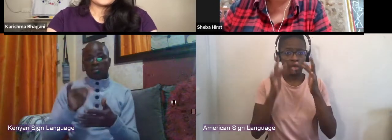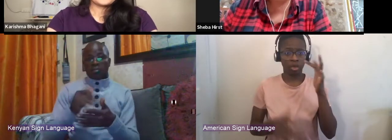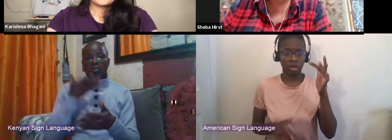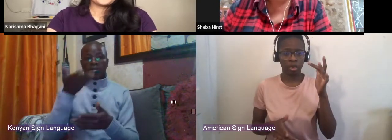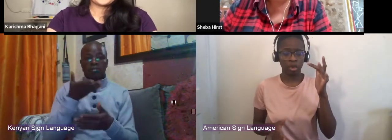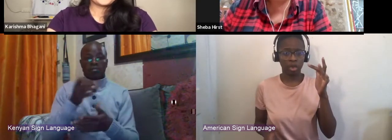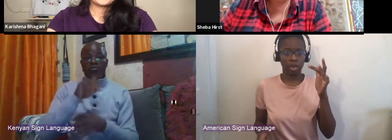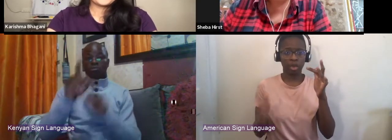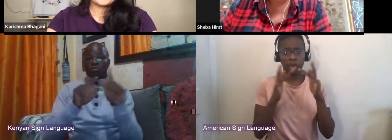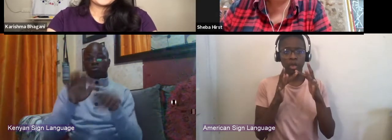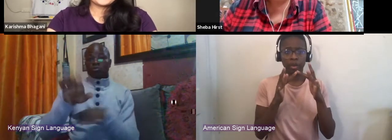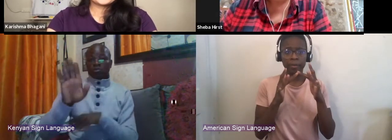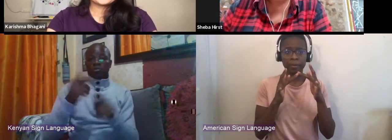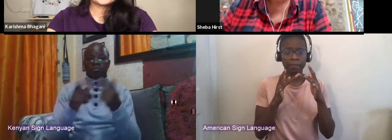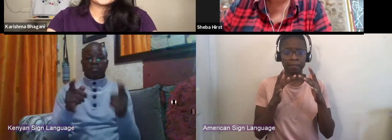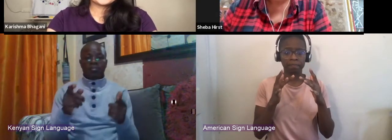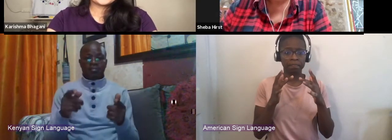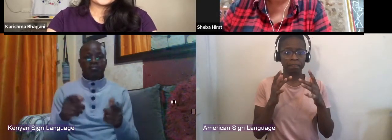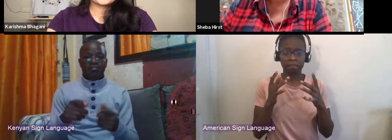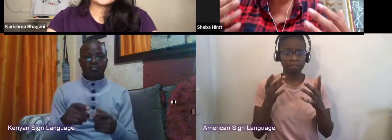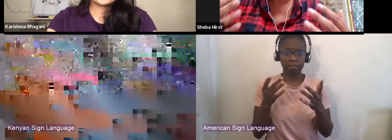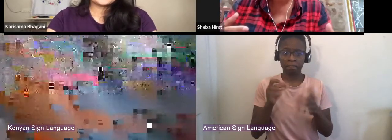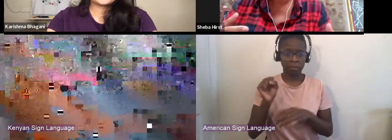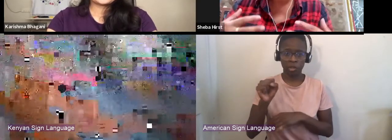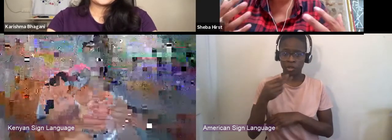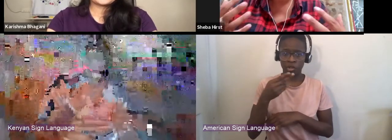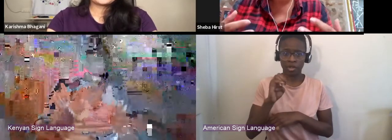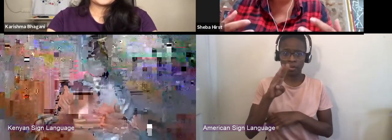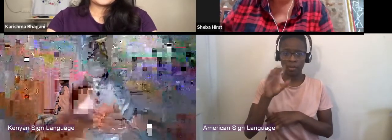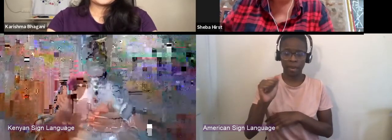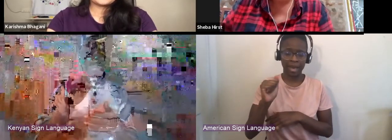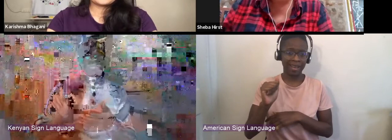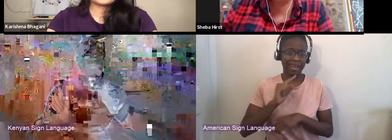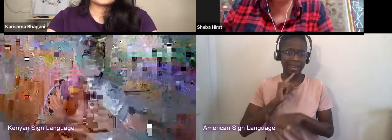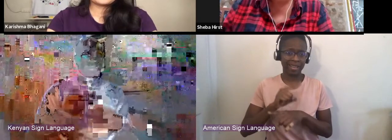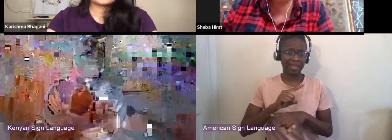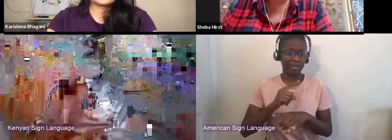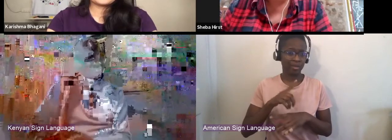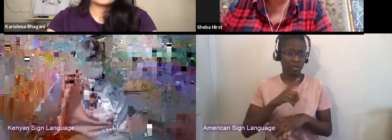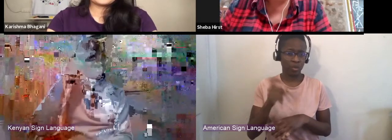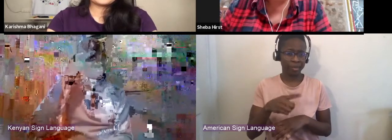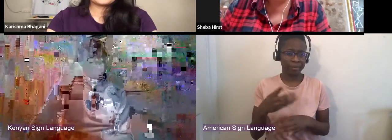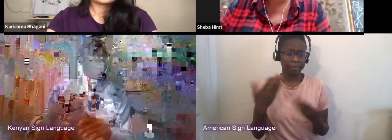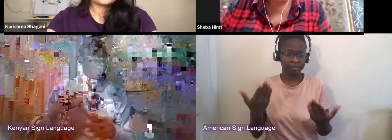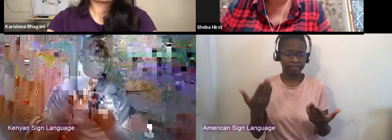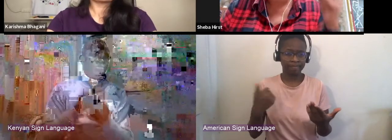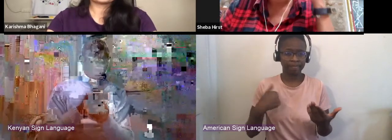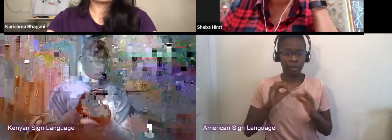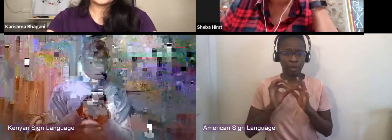but that's been on my mind quite a bit since, since that time. Interesting conversation. Yeah.